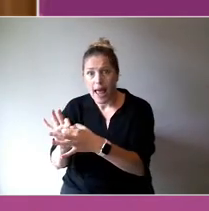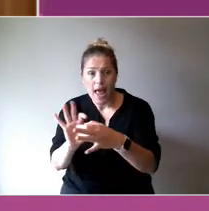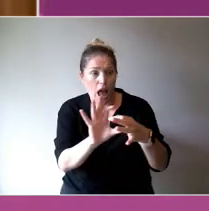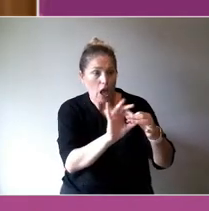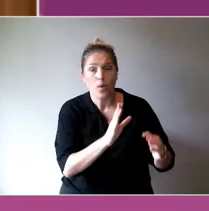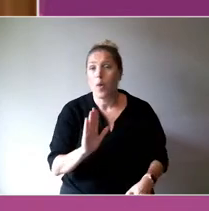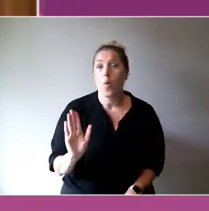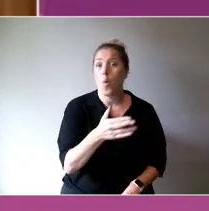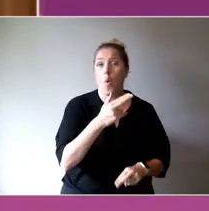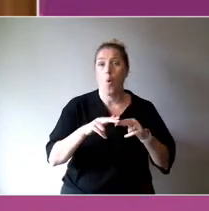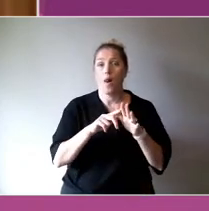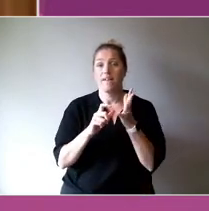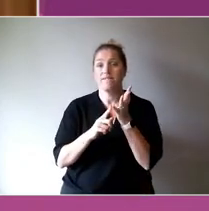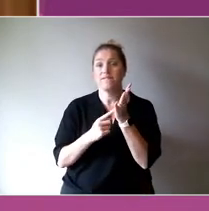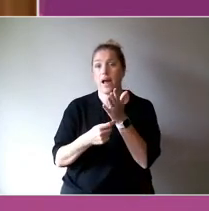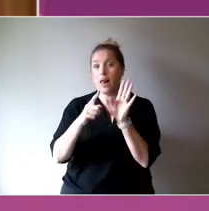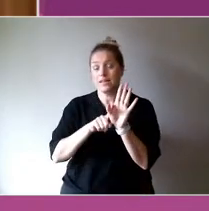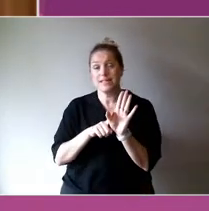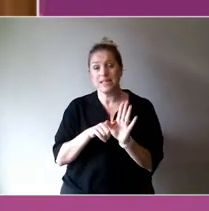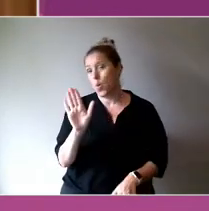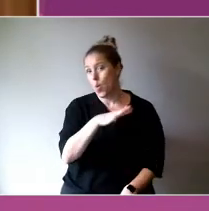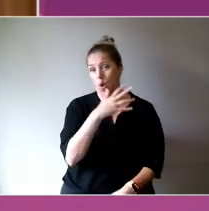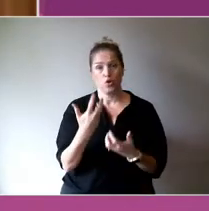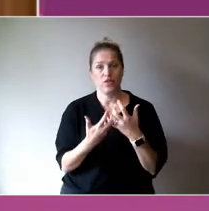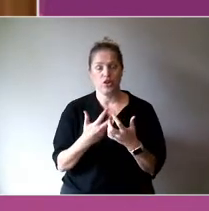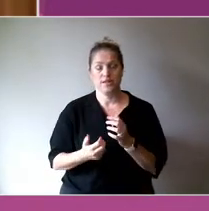We're home to the Willen centre, which I mentioned earlier, the Willen (?) Centre for Indigenous